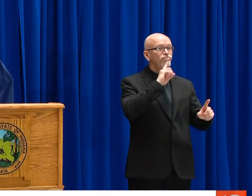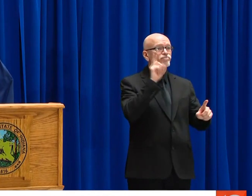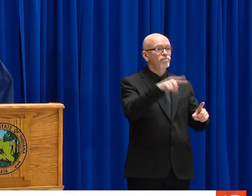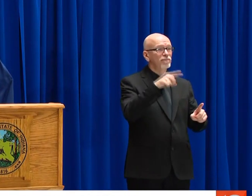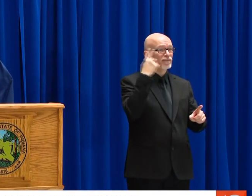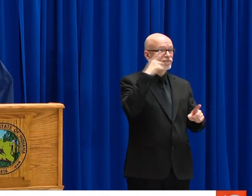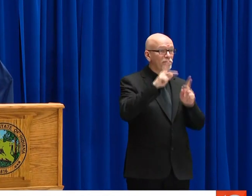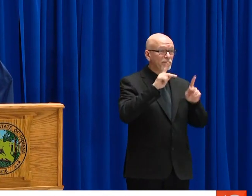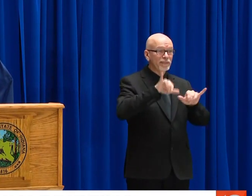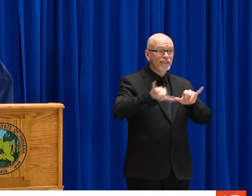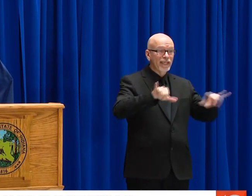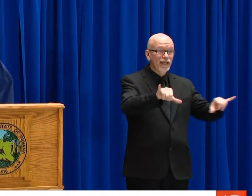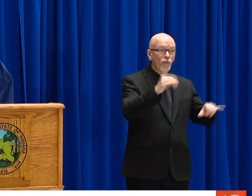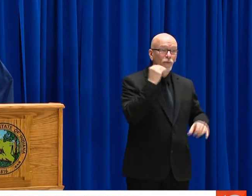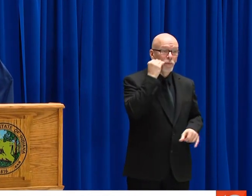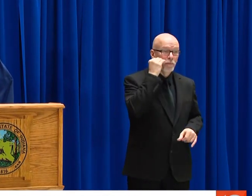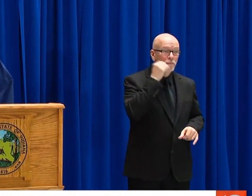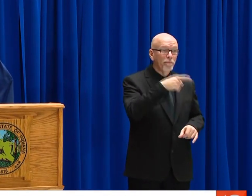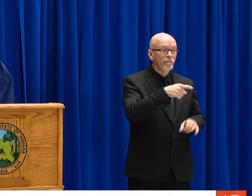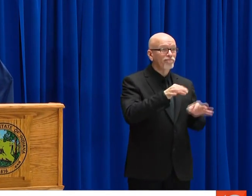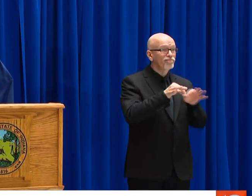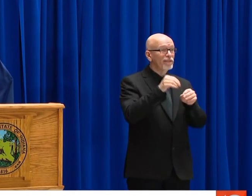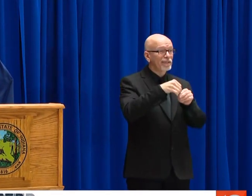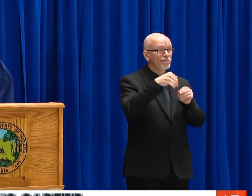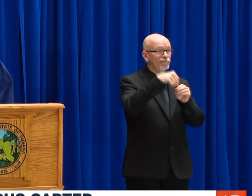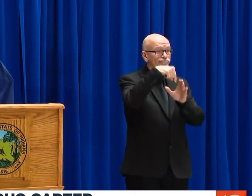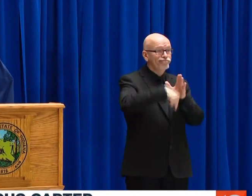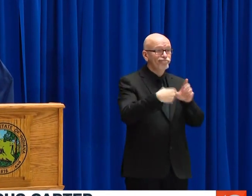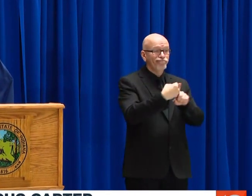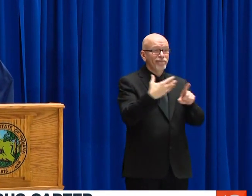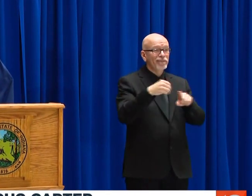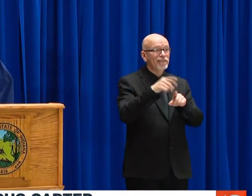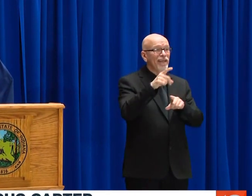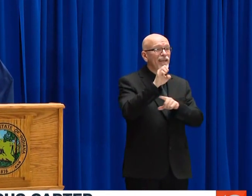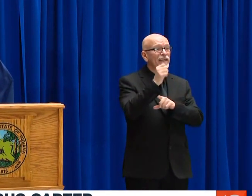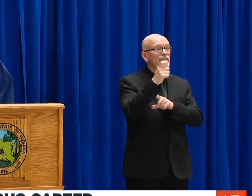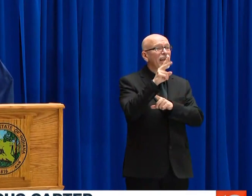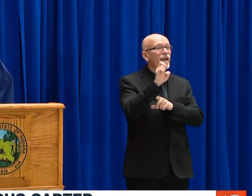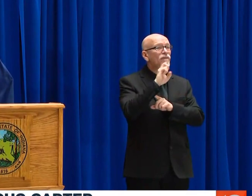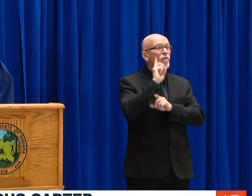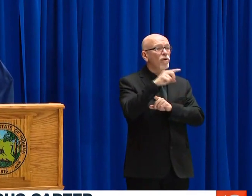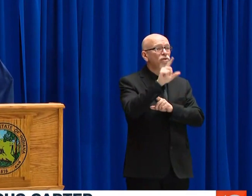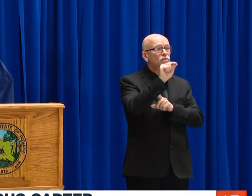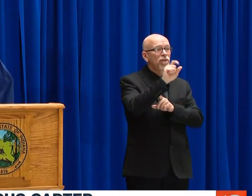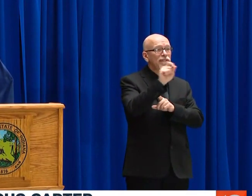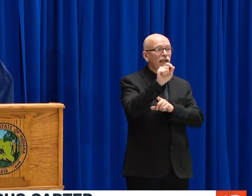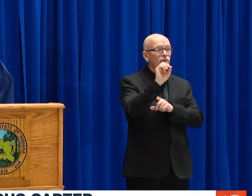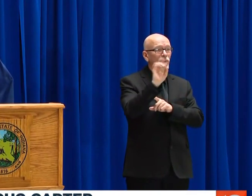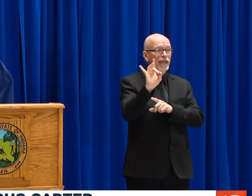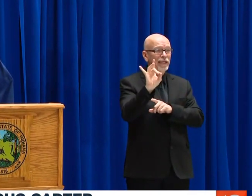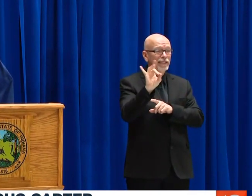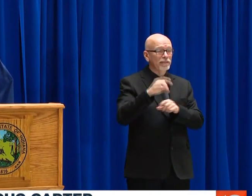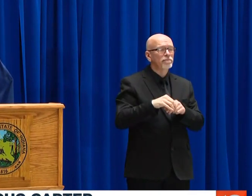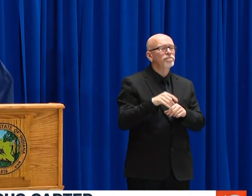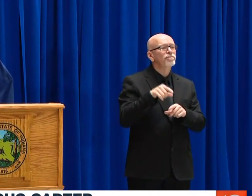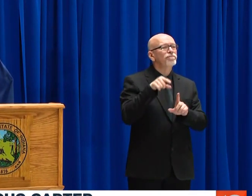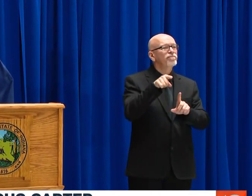GOVERNOR HOLCOMB HAS TAKEN UNPRECEDENTED STEPS IN INDIANA TO PROTECT ALL OF US. THE DIRECTIVE FOR HOOSIERS TO